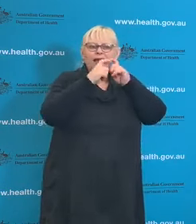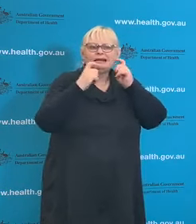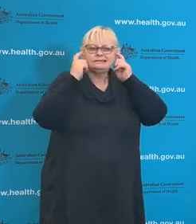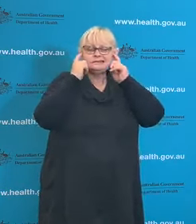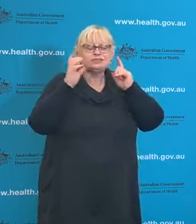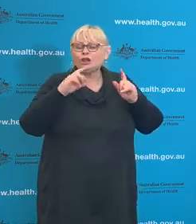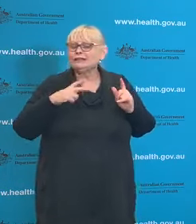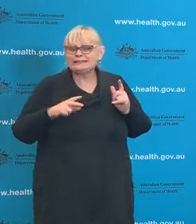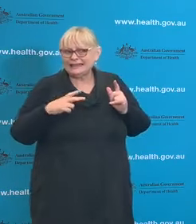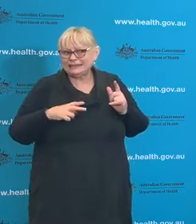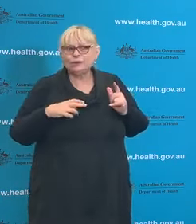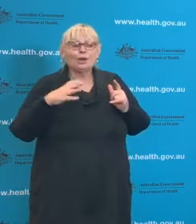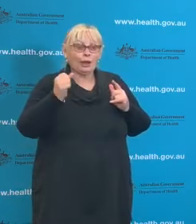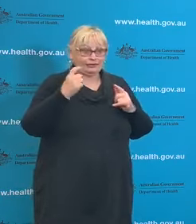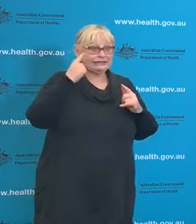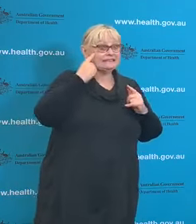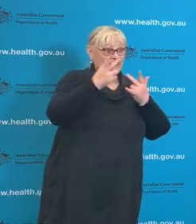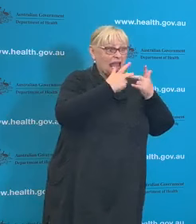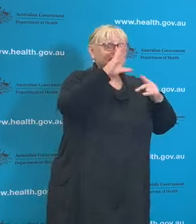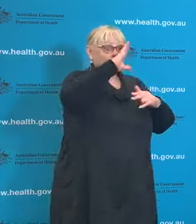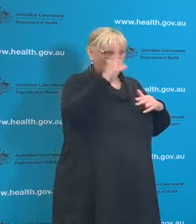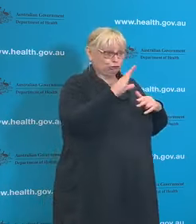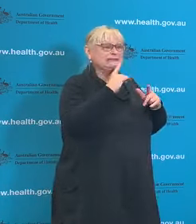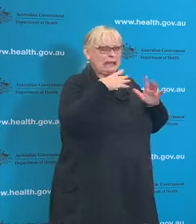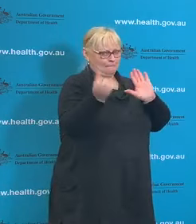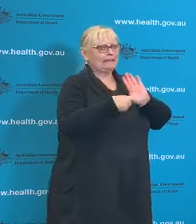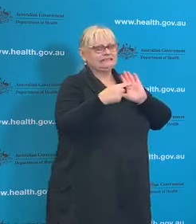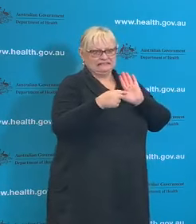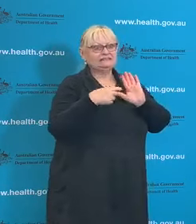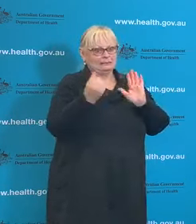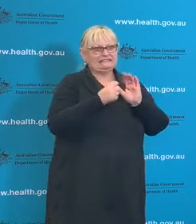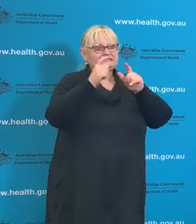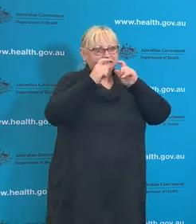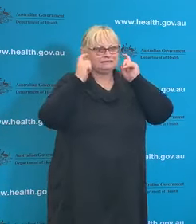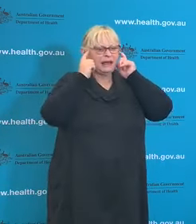evidence of that in other countries, but they have got a very different situation